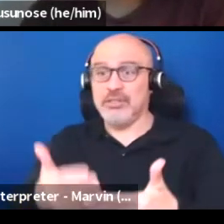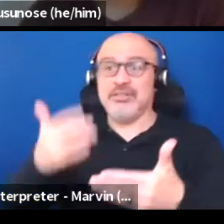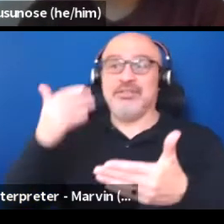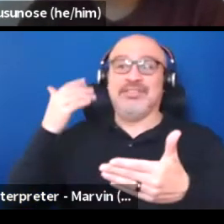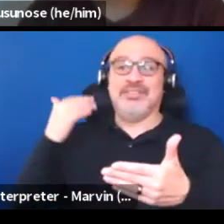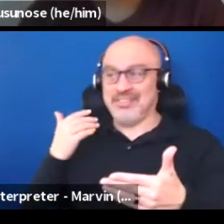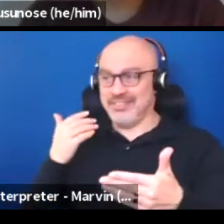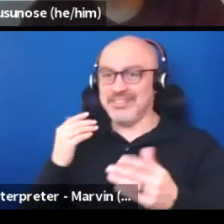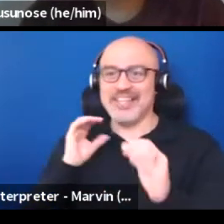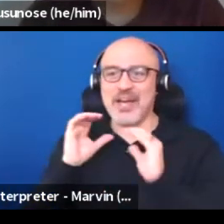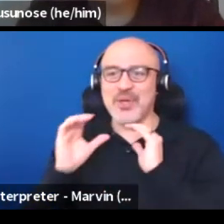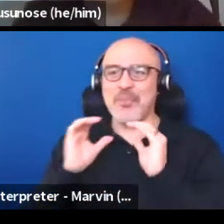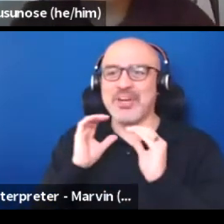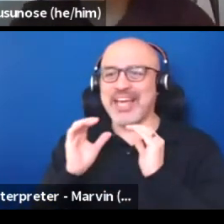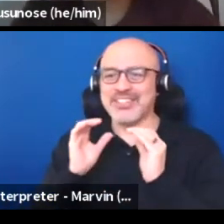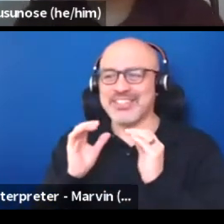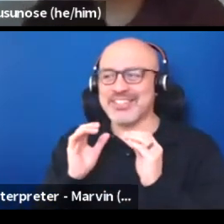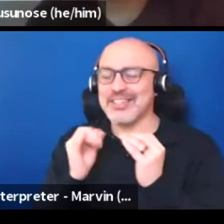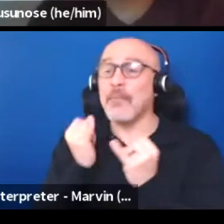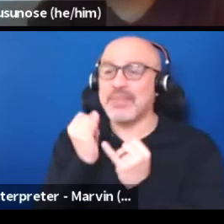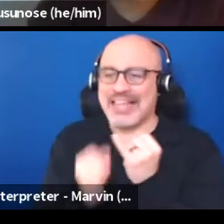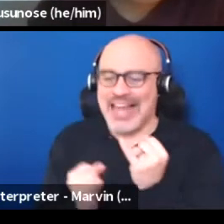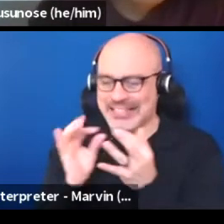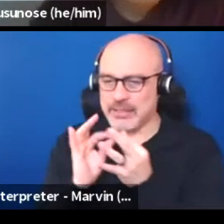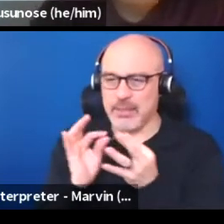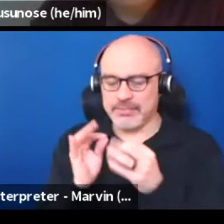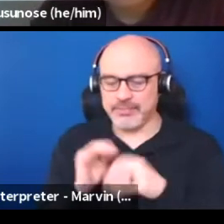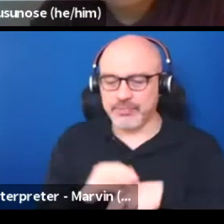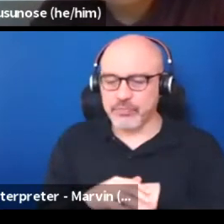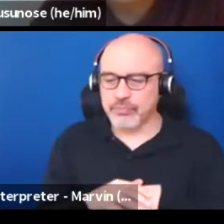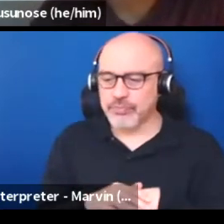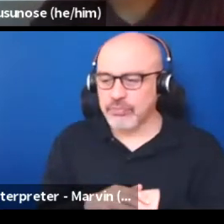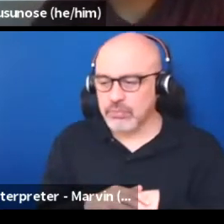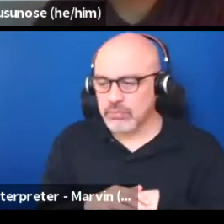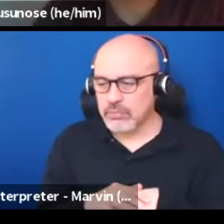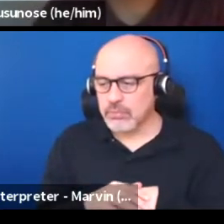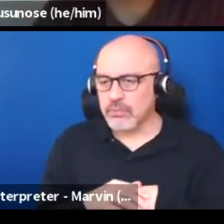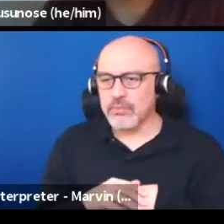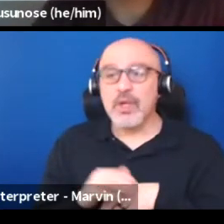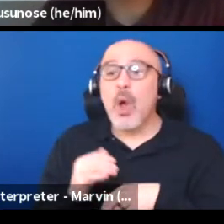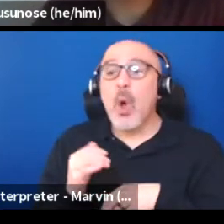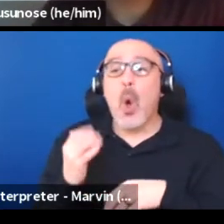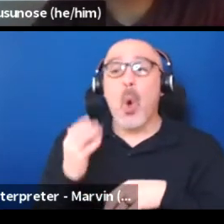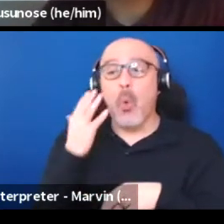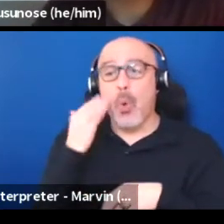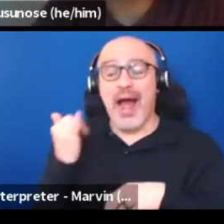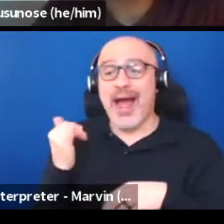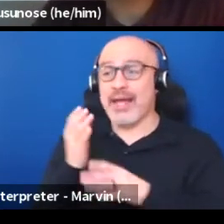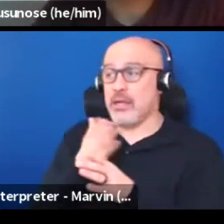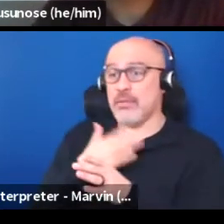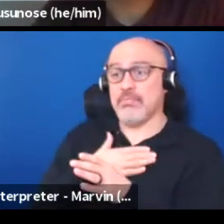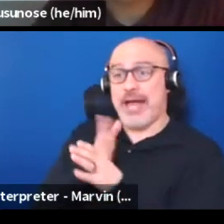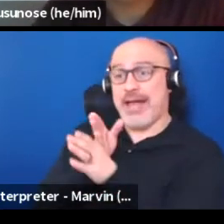And I think the last thing I'll say too, is one of the things of why I'm in the field I am is I'm obsessed with humans,